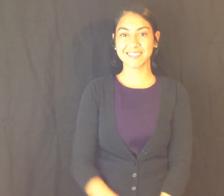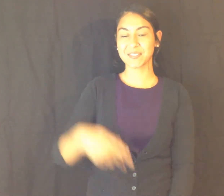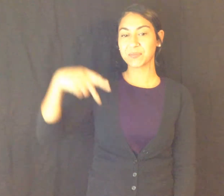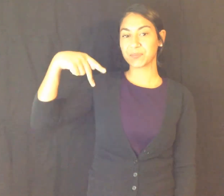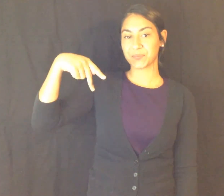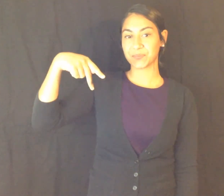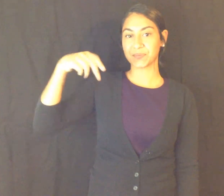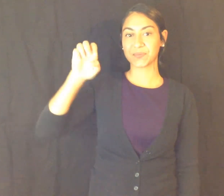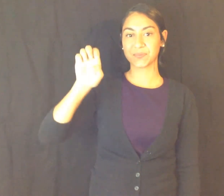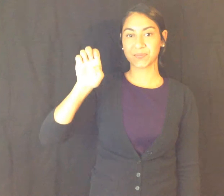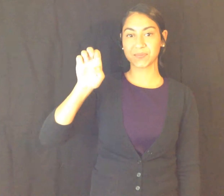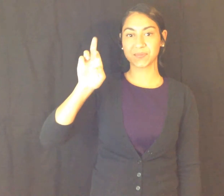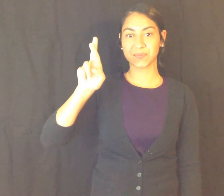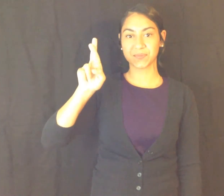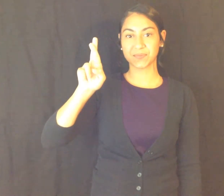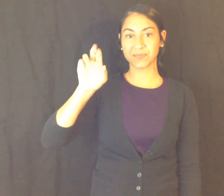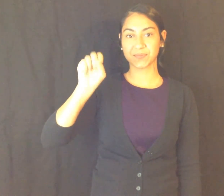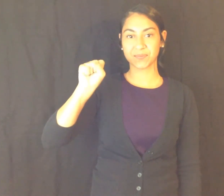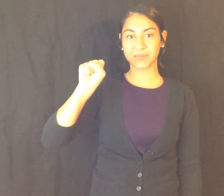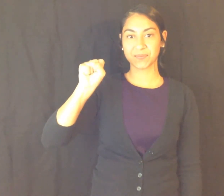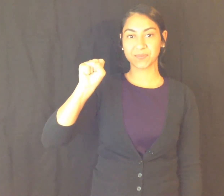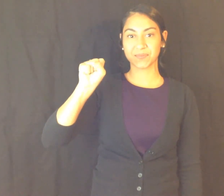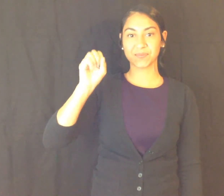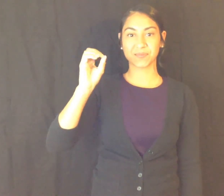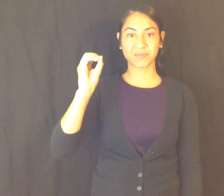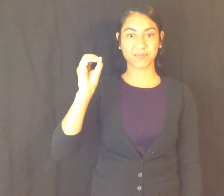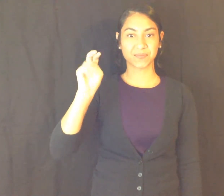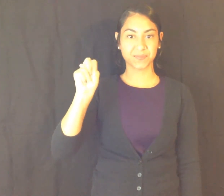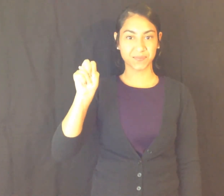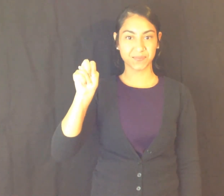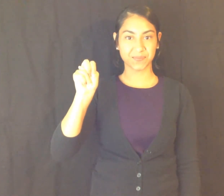P E R S O N